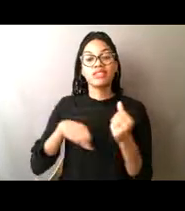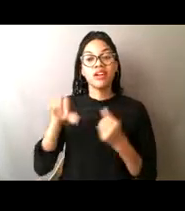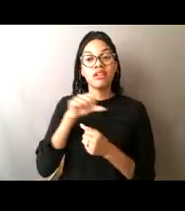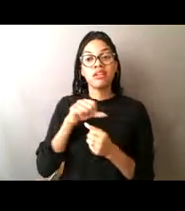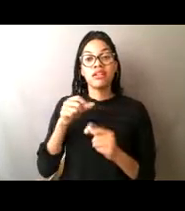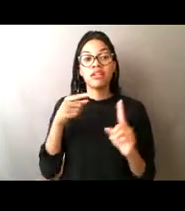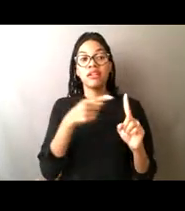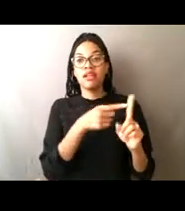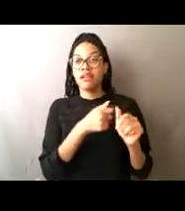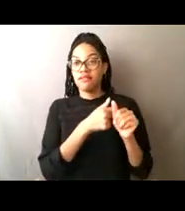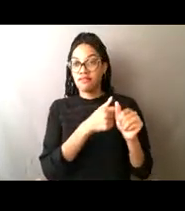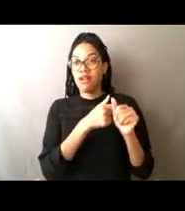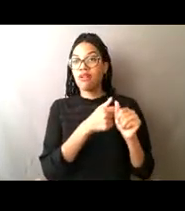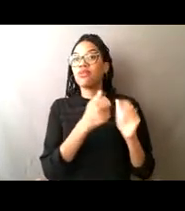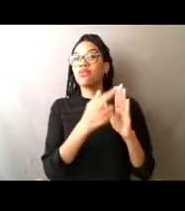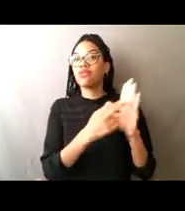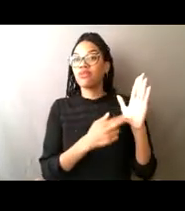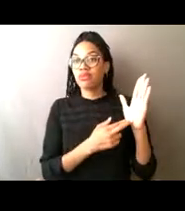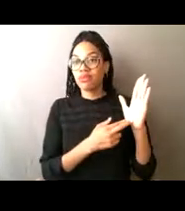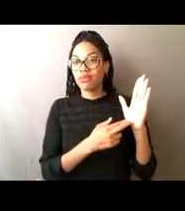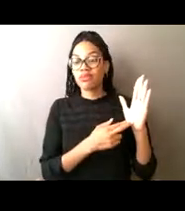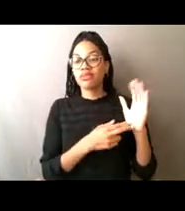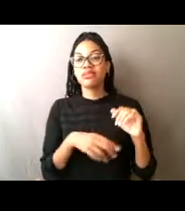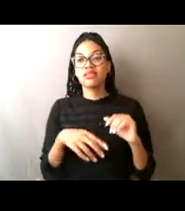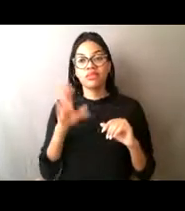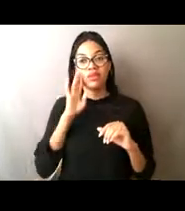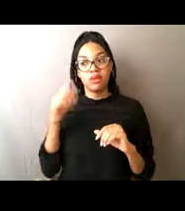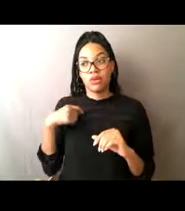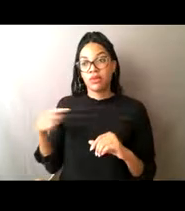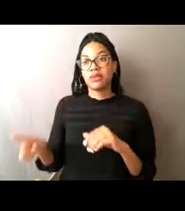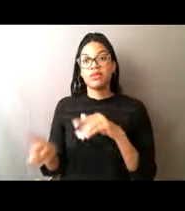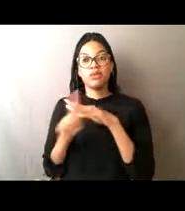they've been following it, that, you know, we're going to come out and check, but very rarely